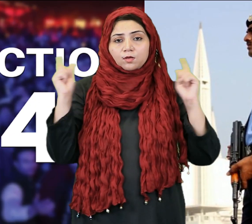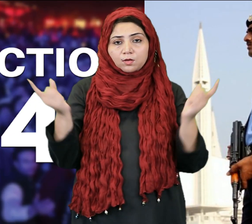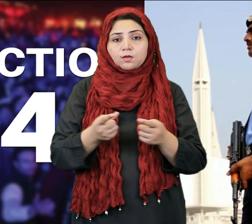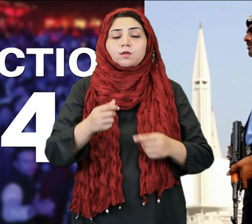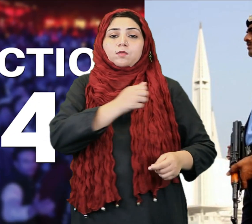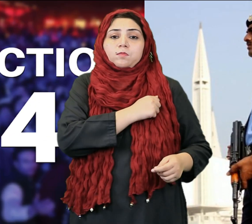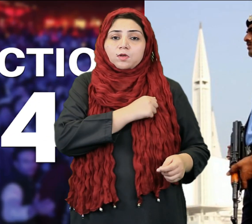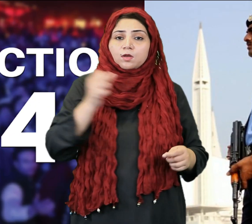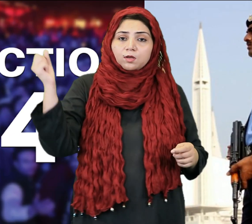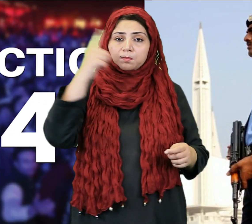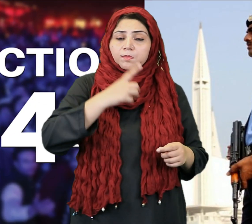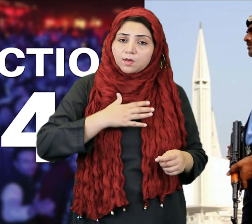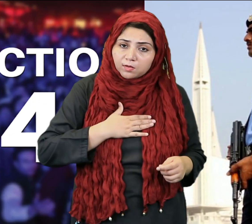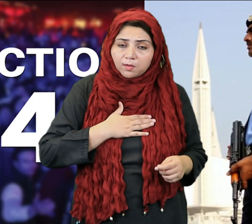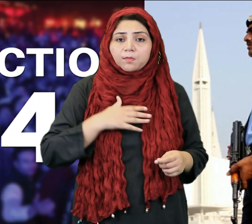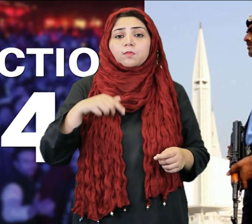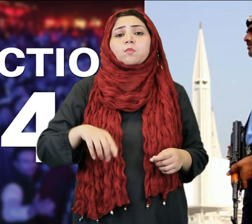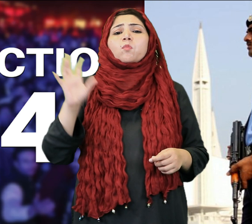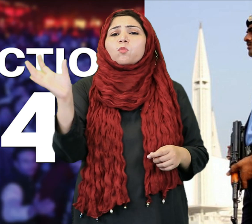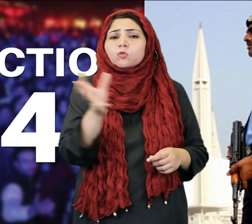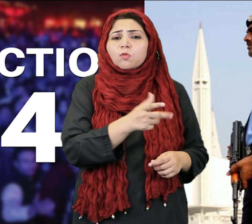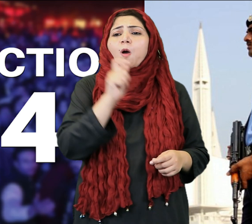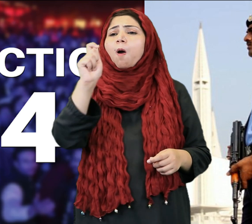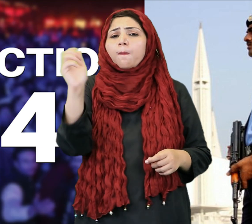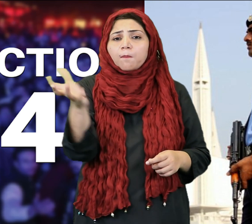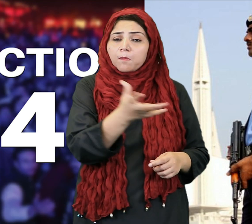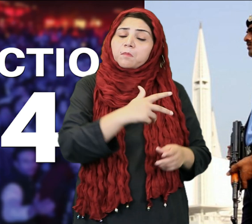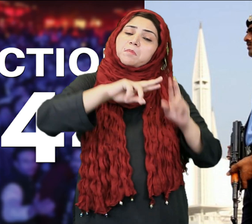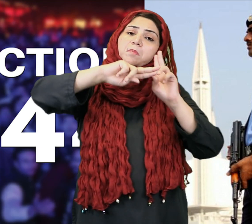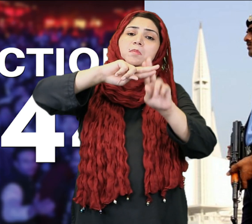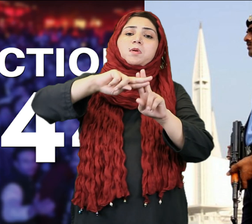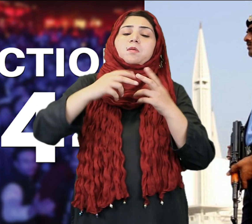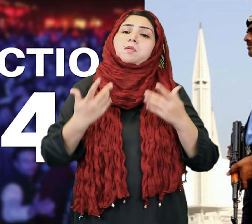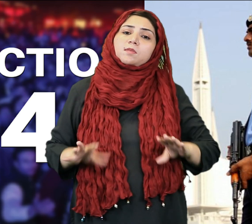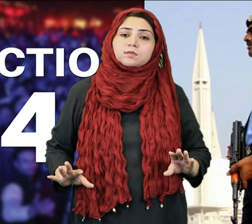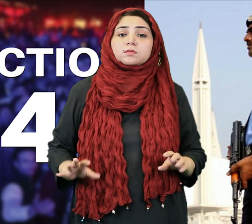In observance of Muharram, numerous activities in the federal capital will prohibit.